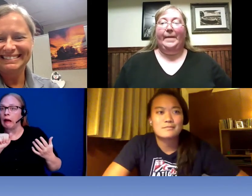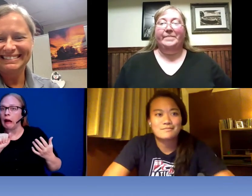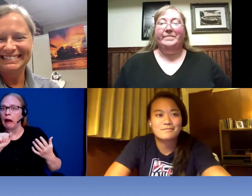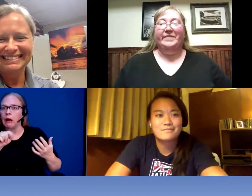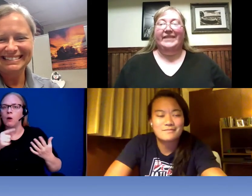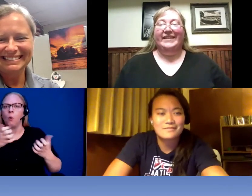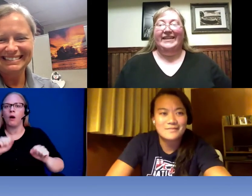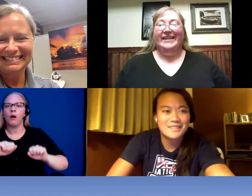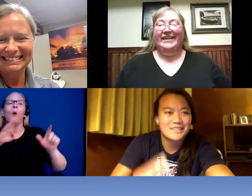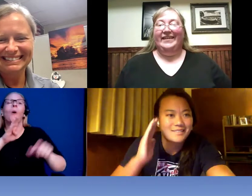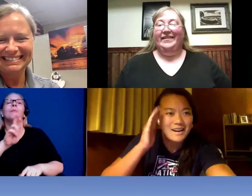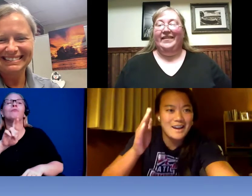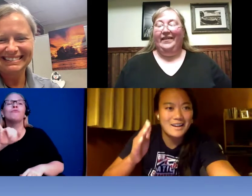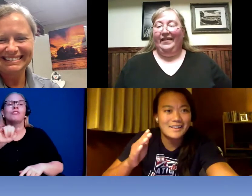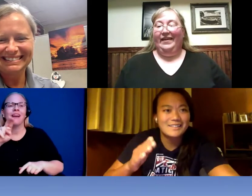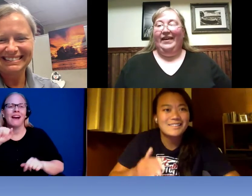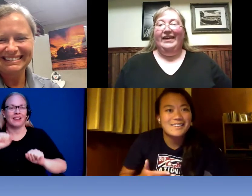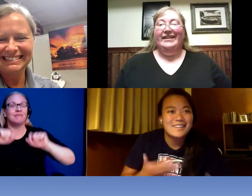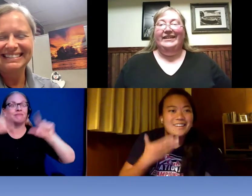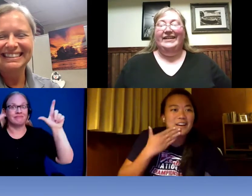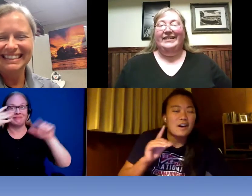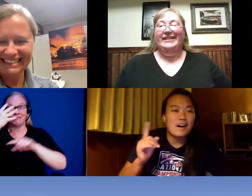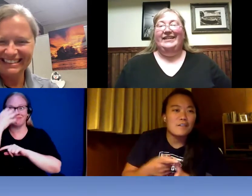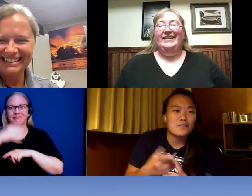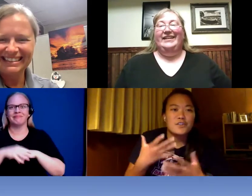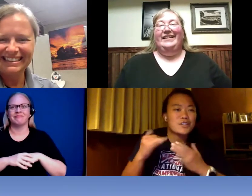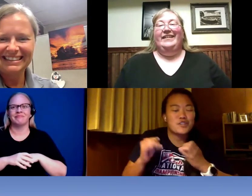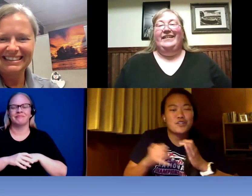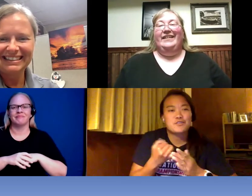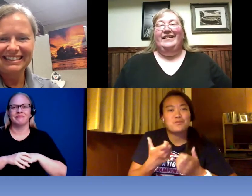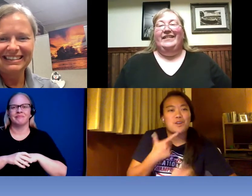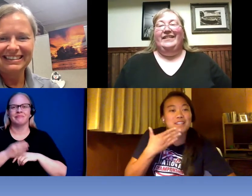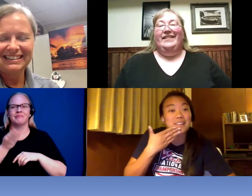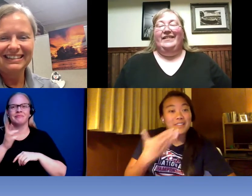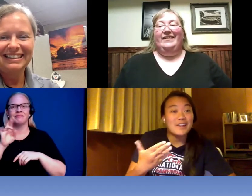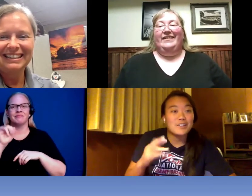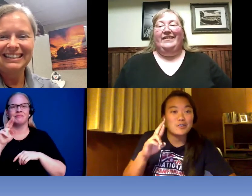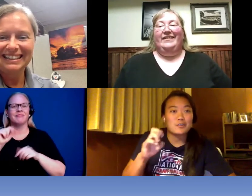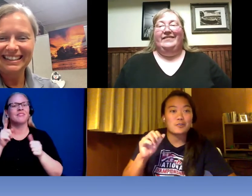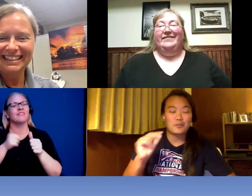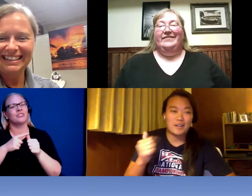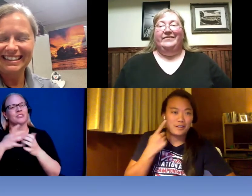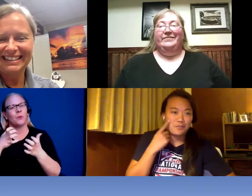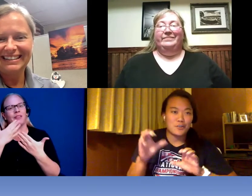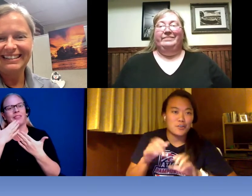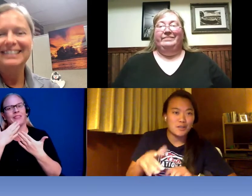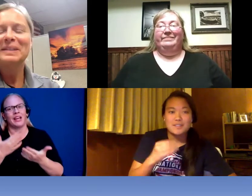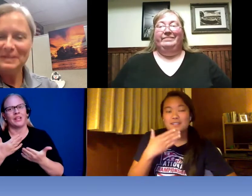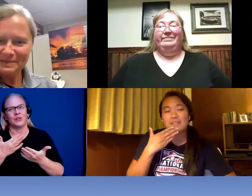. First I just wanted to say thank you Reanna for doing this and